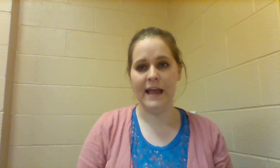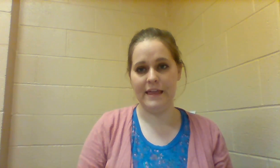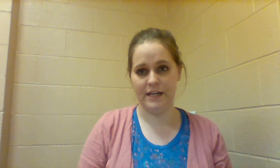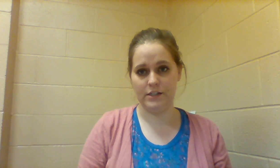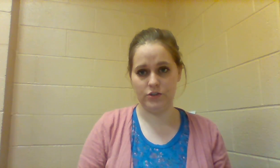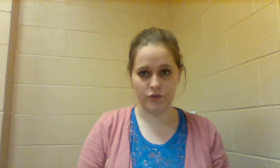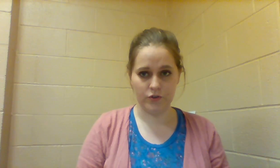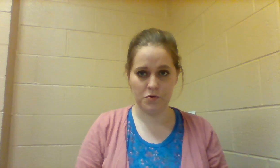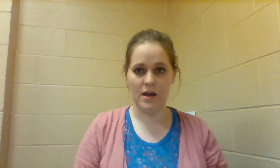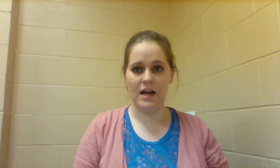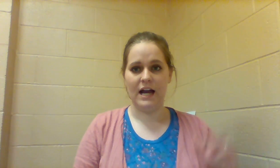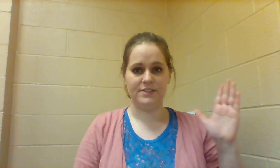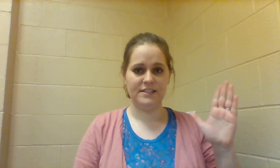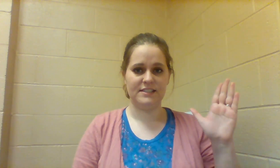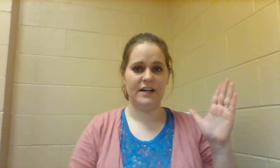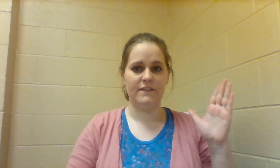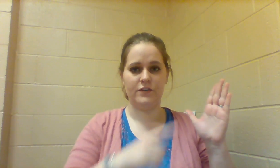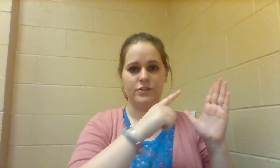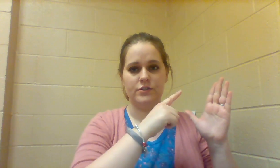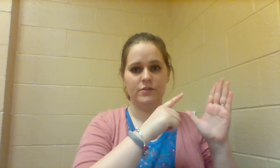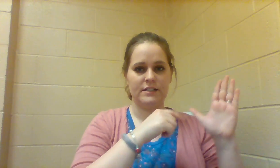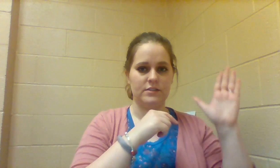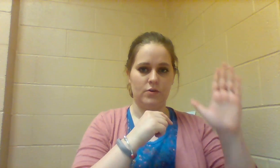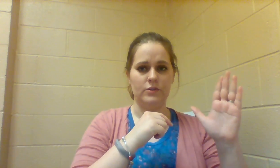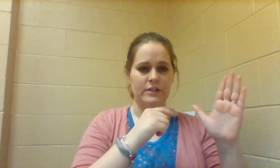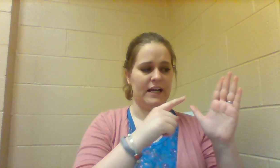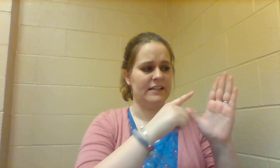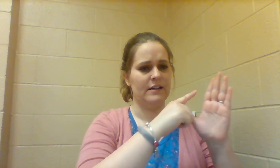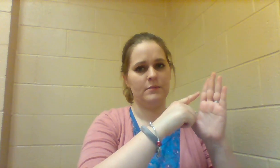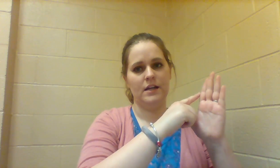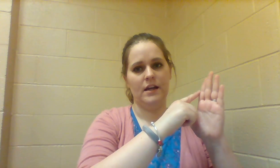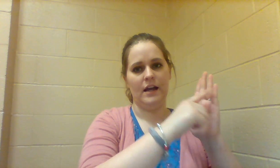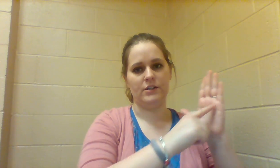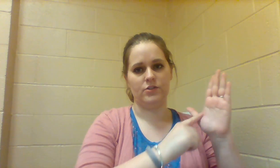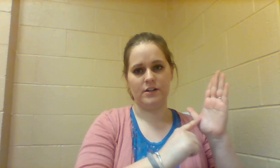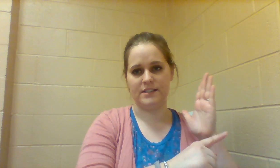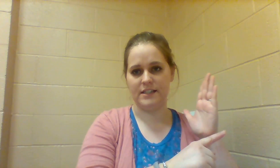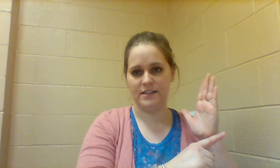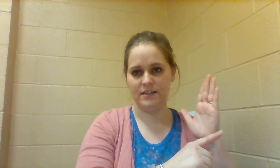and then ZOO I've seen the sign for ZOO as you hold your hand up and draw a Z